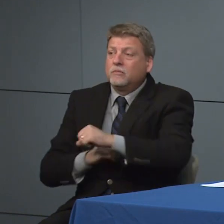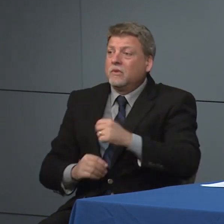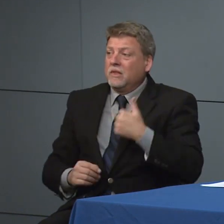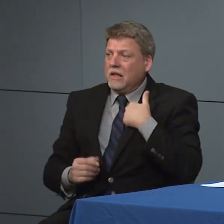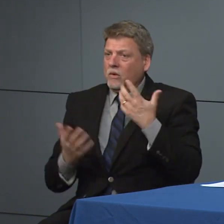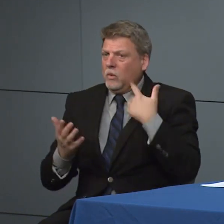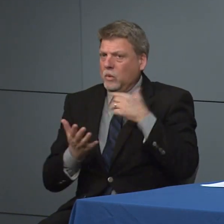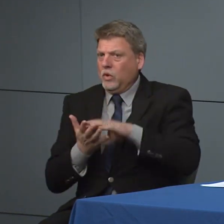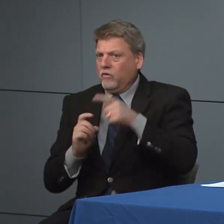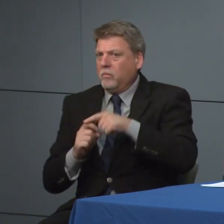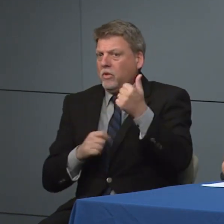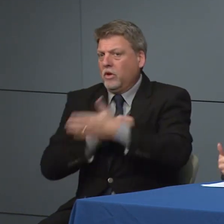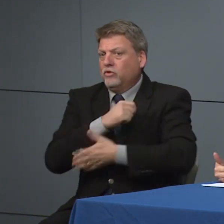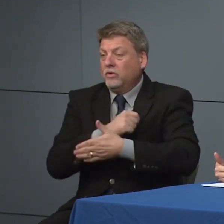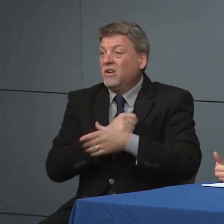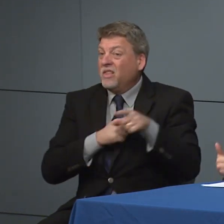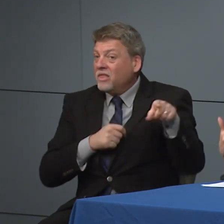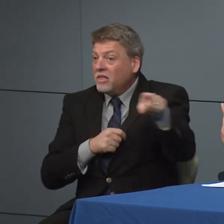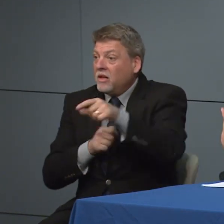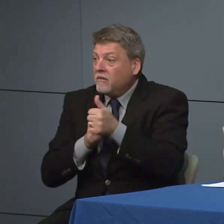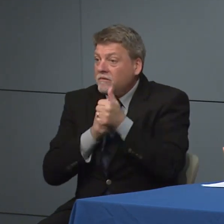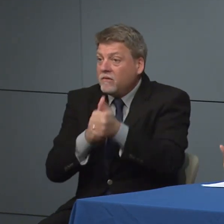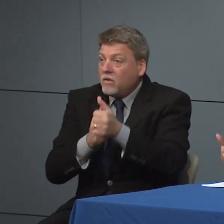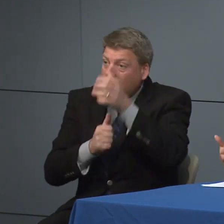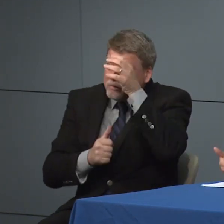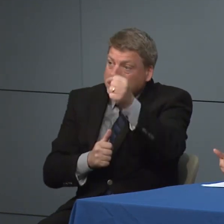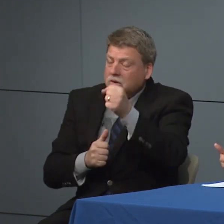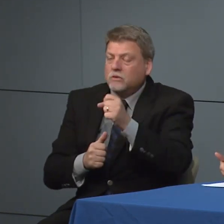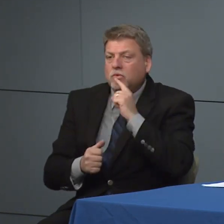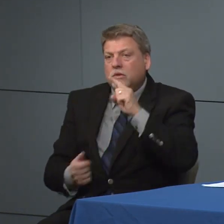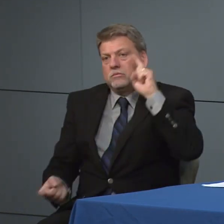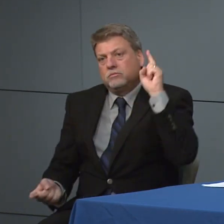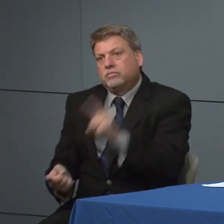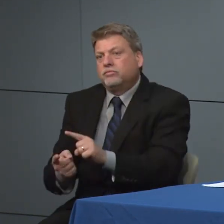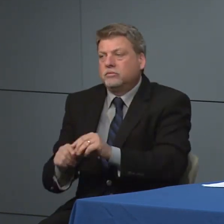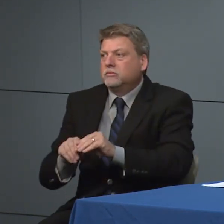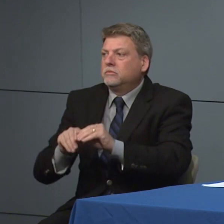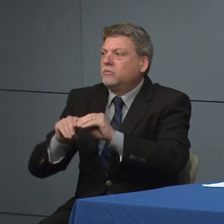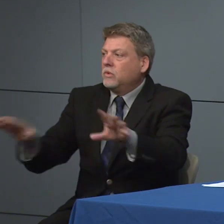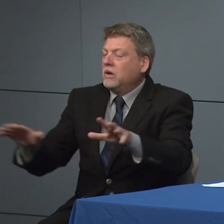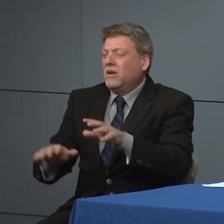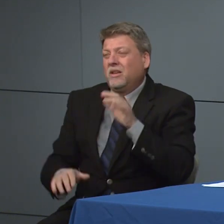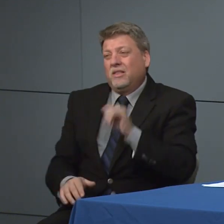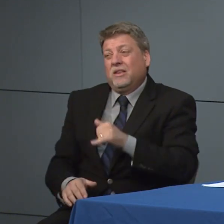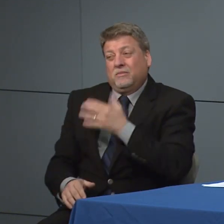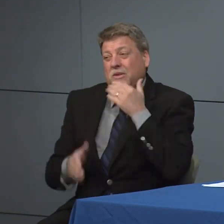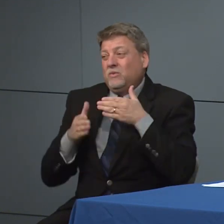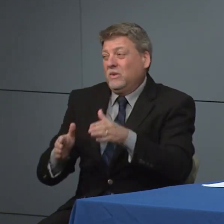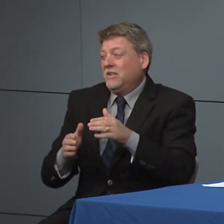other countries is that those common sense measures really can make a difference and that is what somebody can can do to